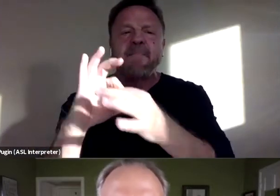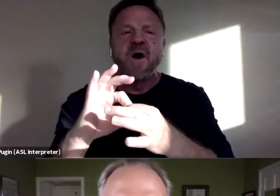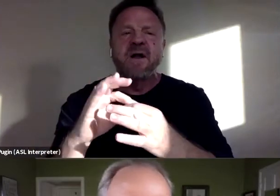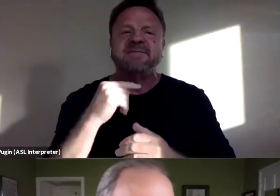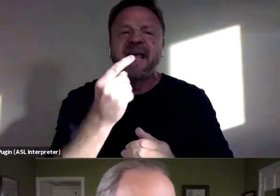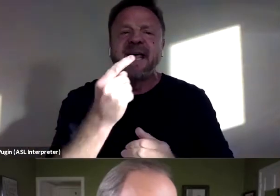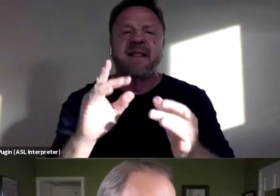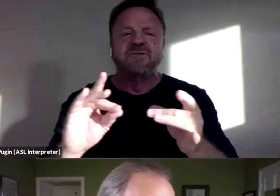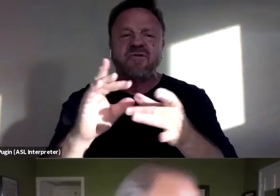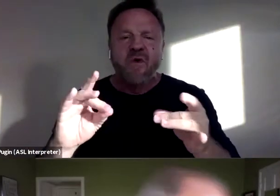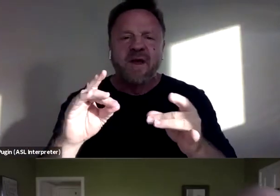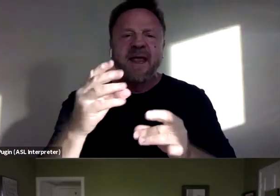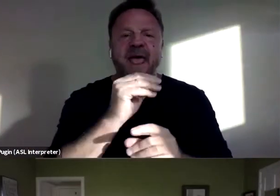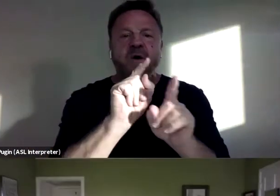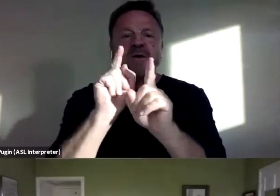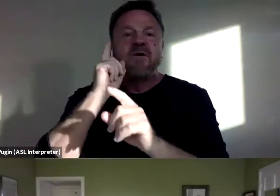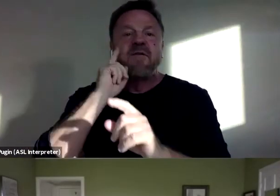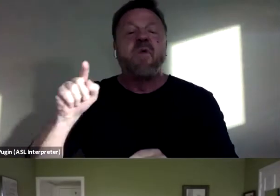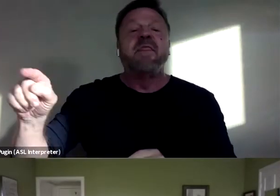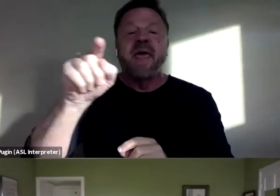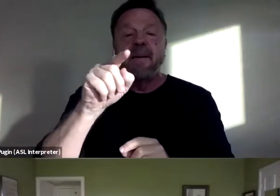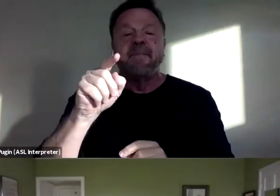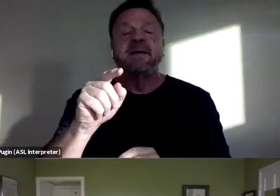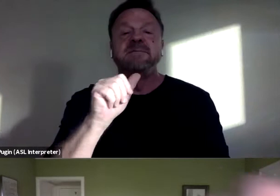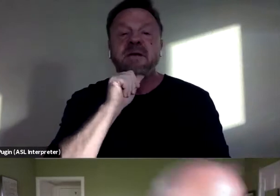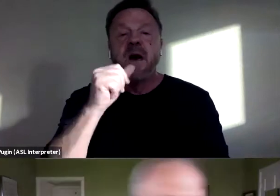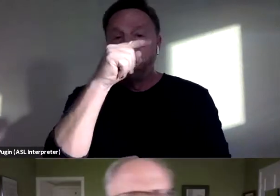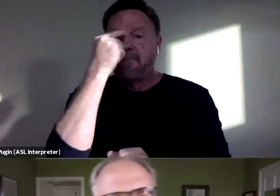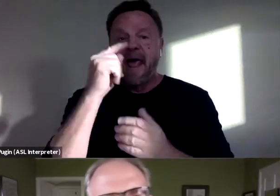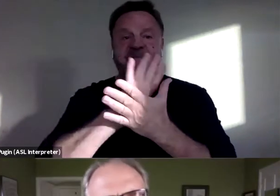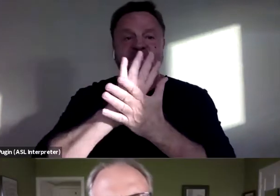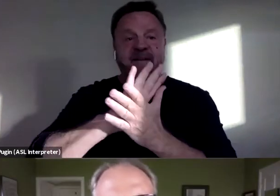And also for them as non-black filmmakers,